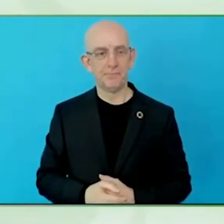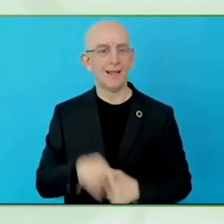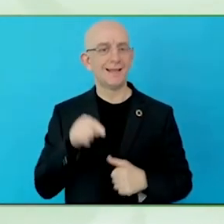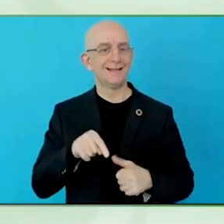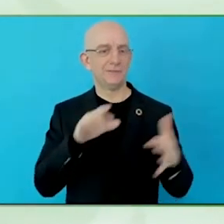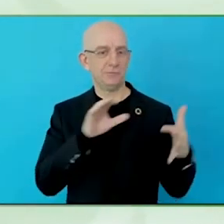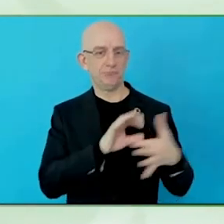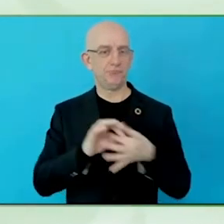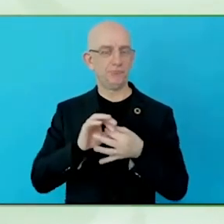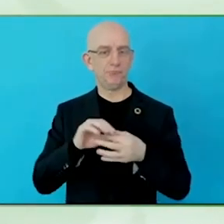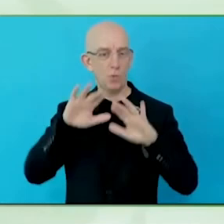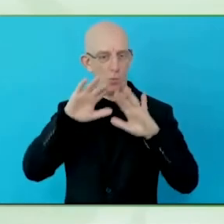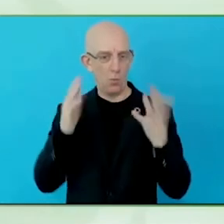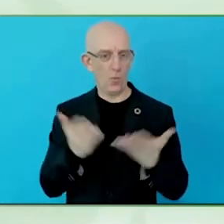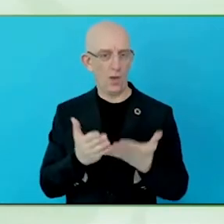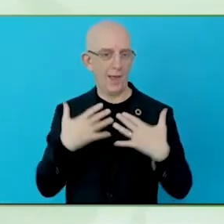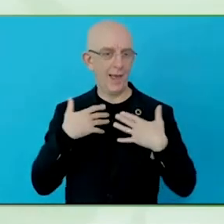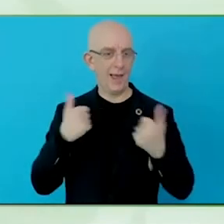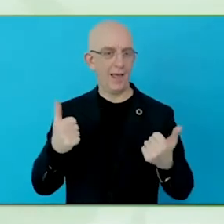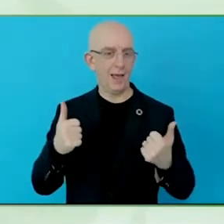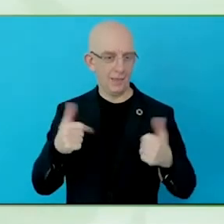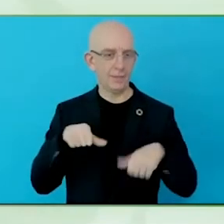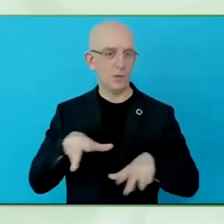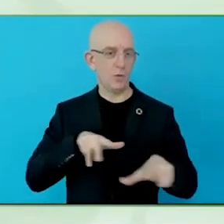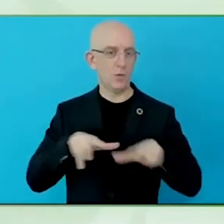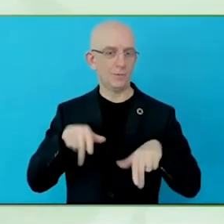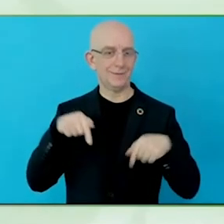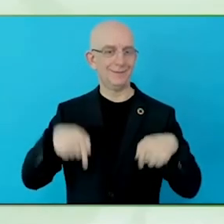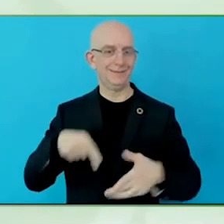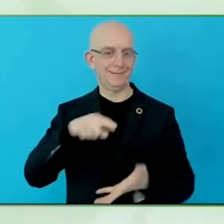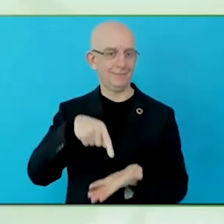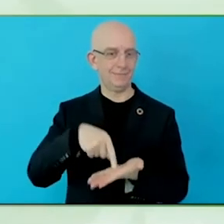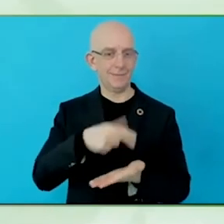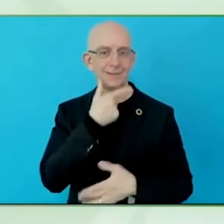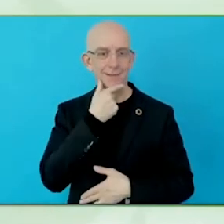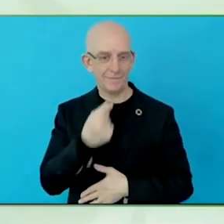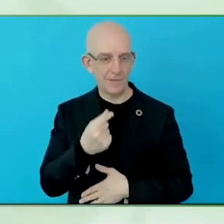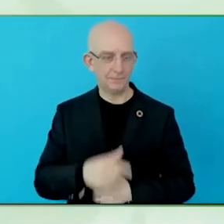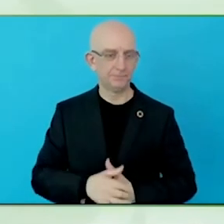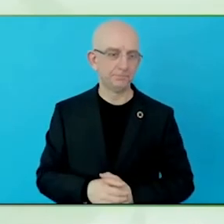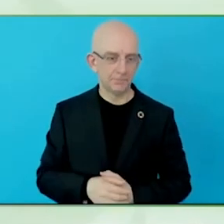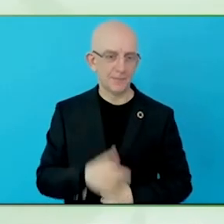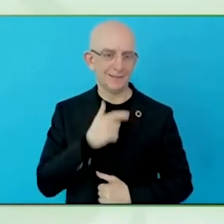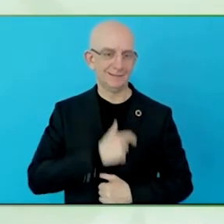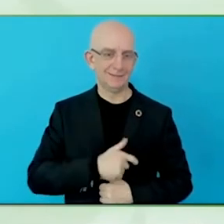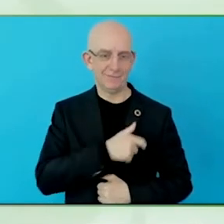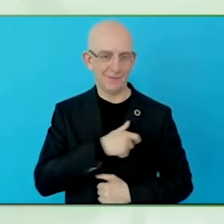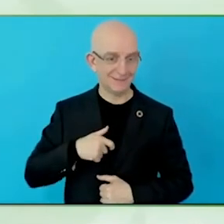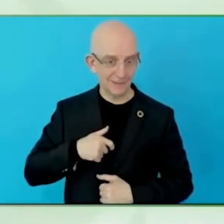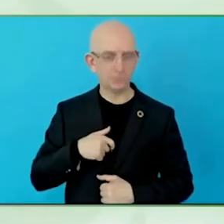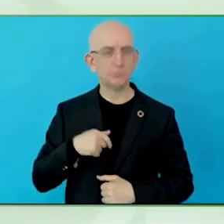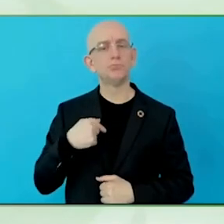guidelines, norms and standards, and also supporting countries to improve access to assistive technology.